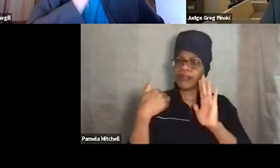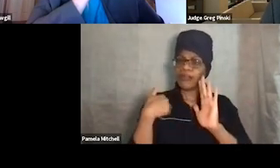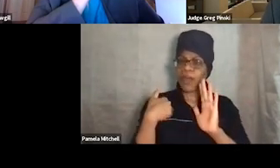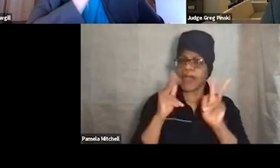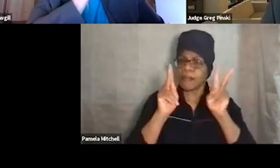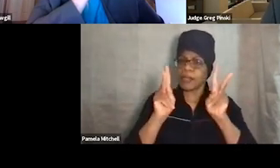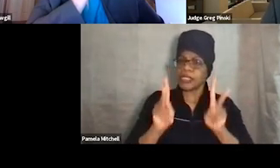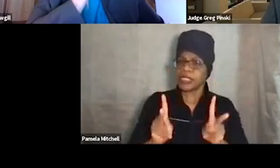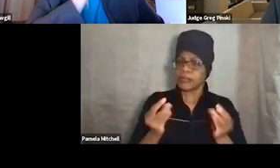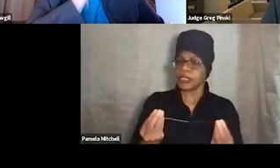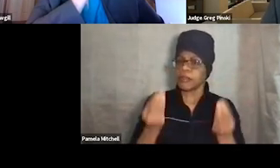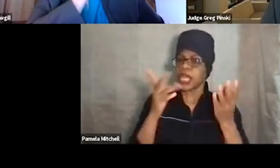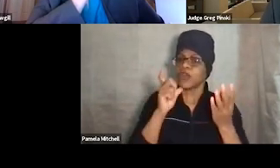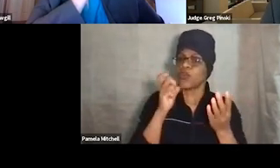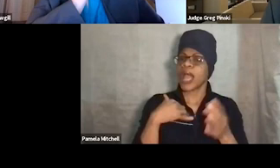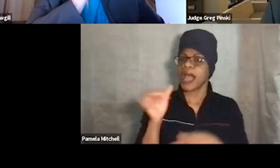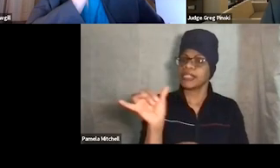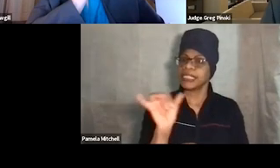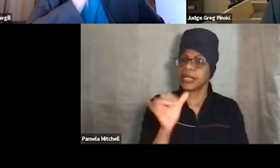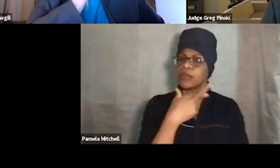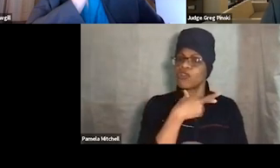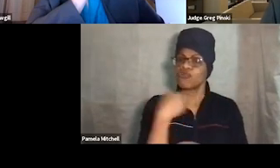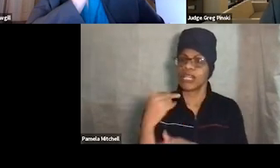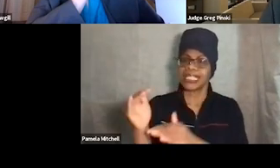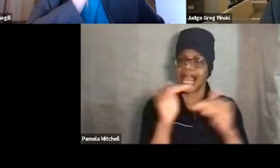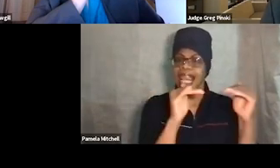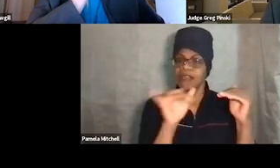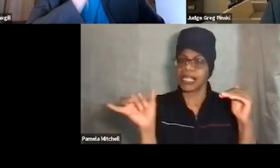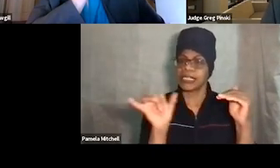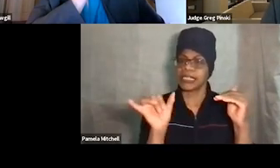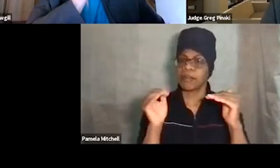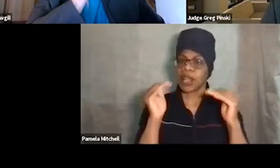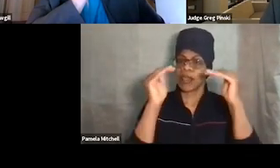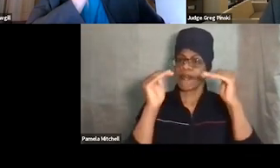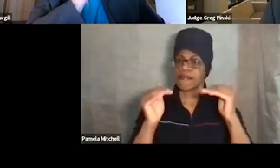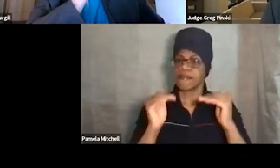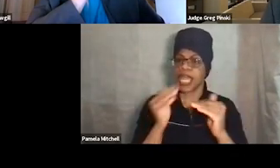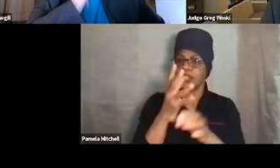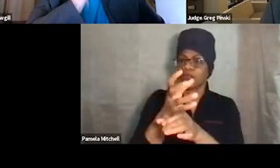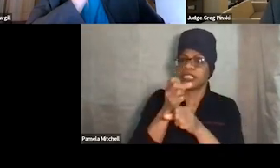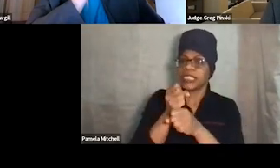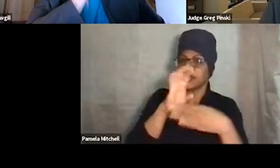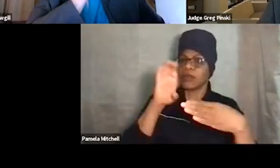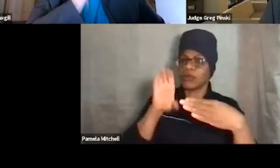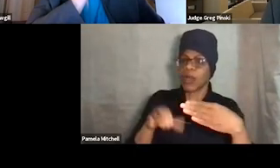with similar risk and need levels in the similar phase receive consequences that are equivalent to those